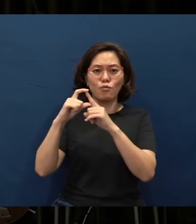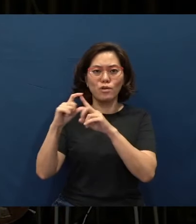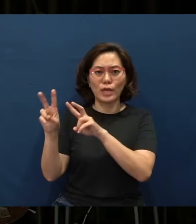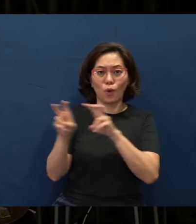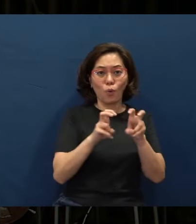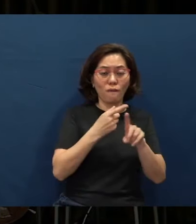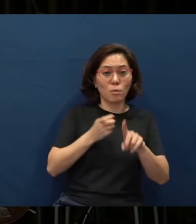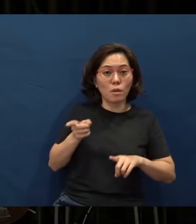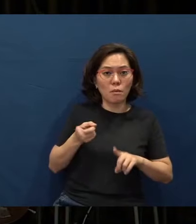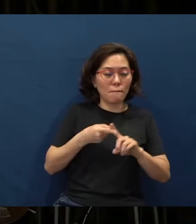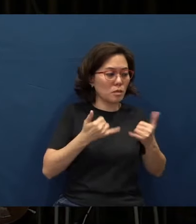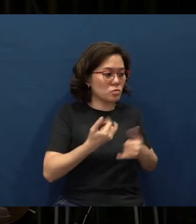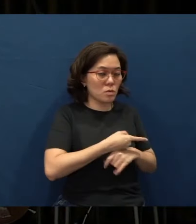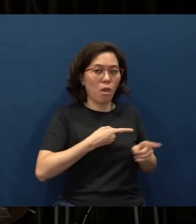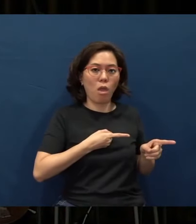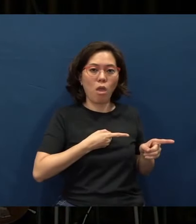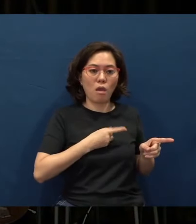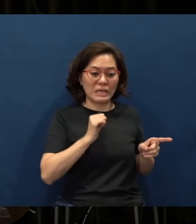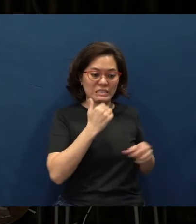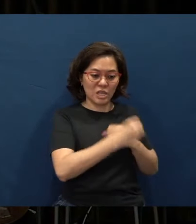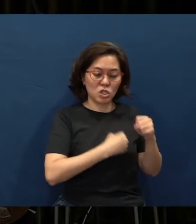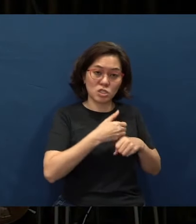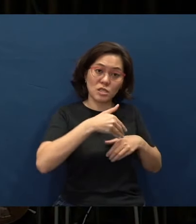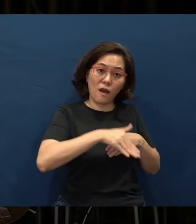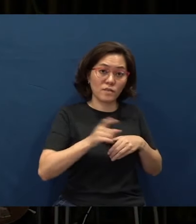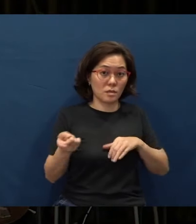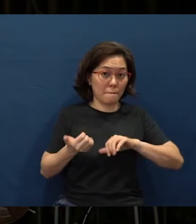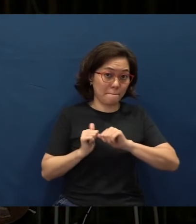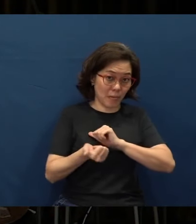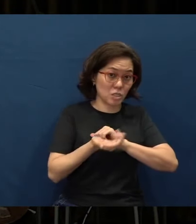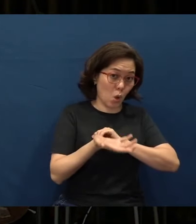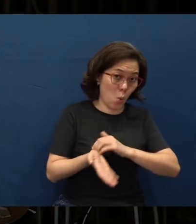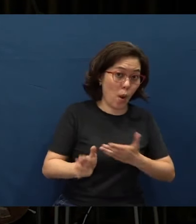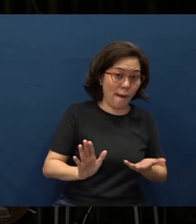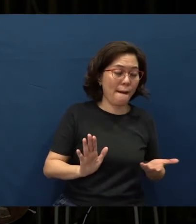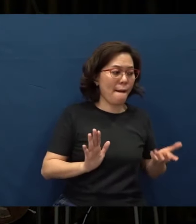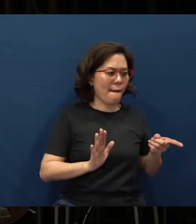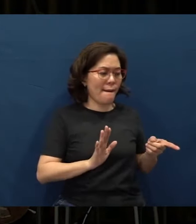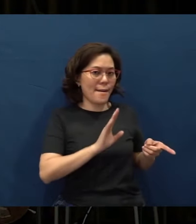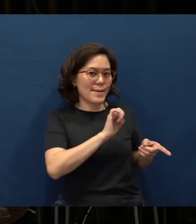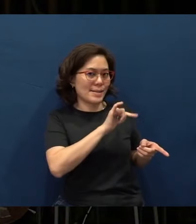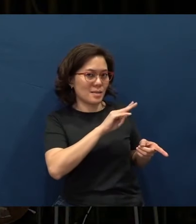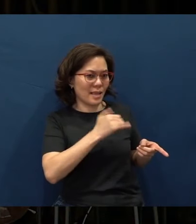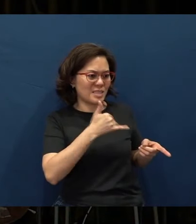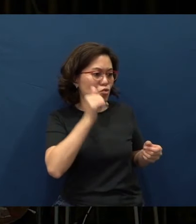but today, 10 years after his death, Elaine still remembers that axiom.